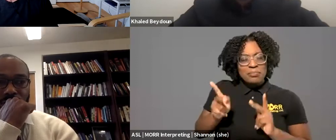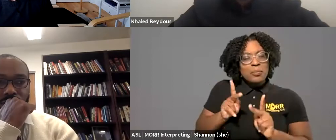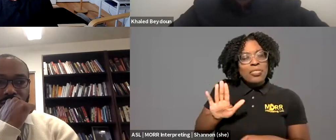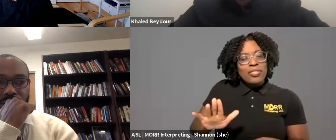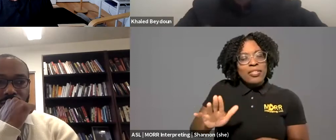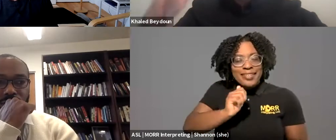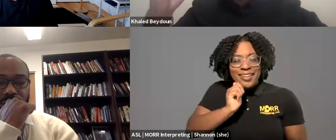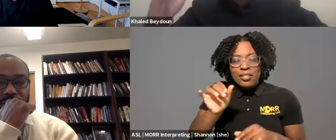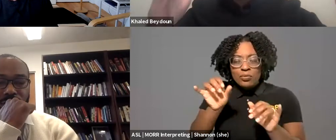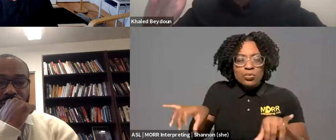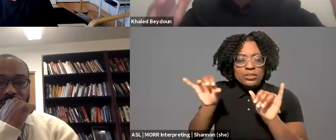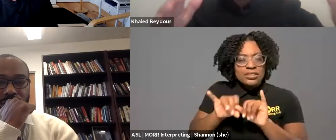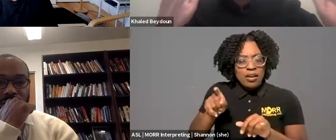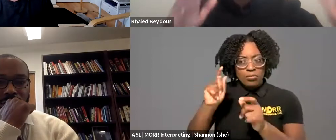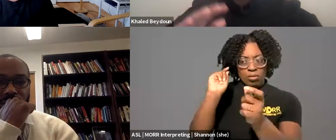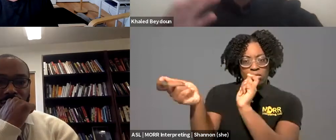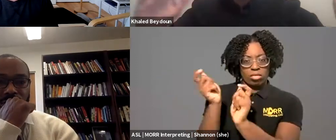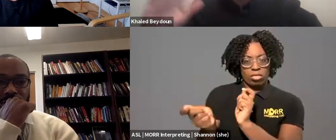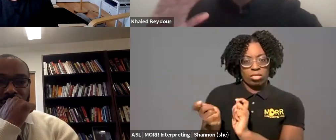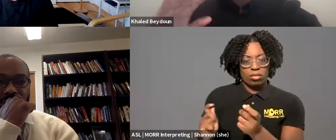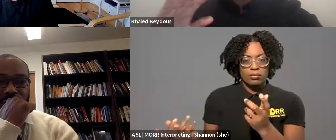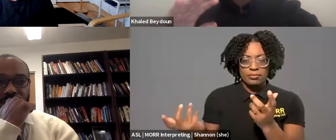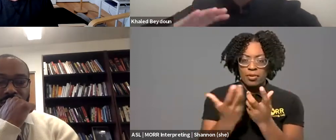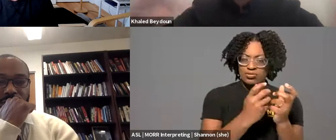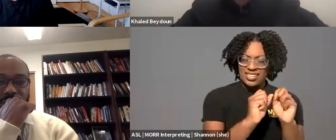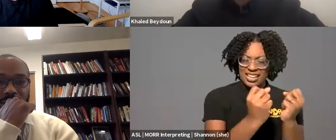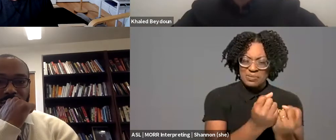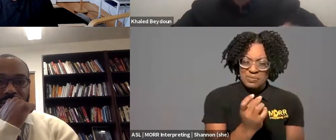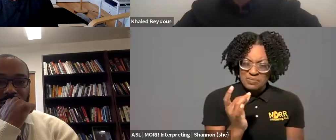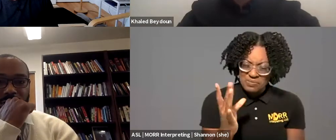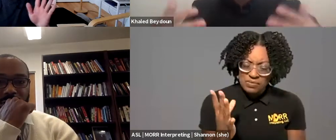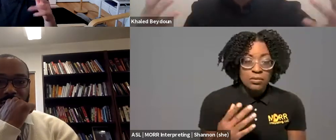I'm going to take and bank the one person who has ever said "I'm so glad you brought up Foucault" and just put that aside for later. If we get nothing else out of this, know that I am reassured. Justin, go ahead. Justin, you Unmuted.